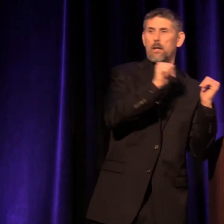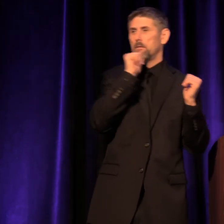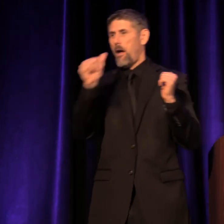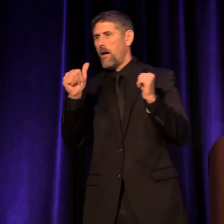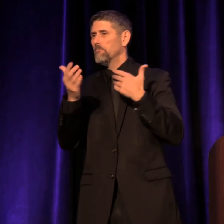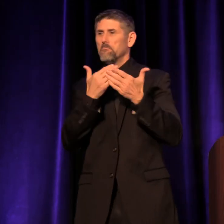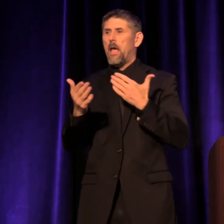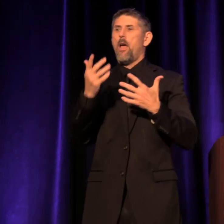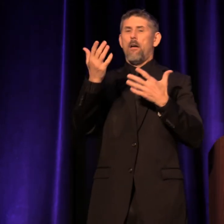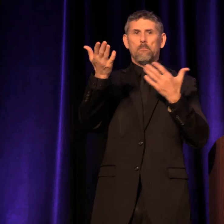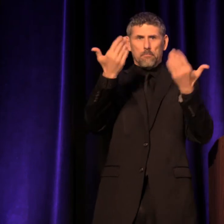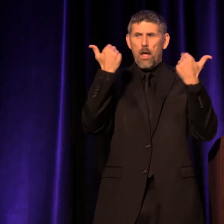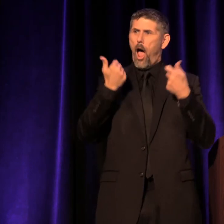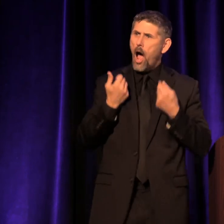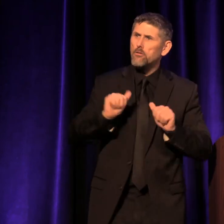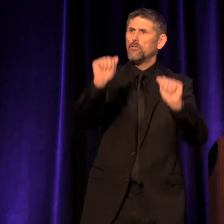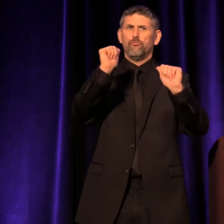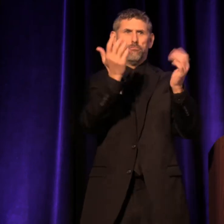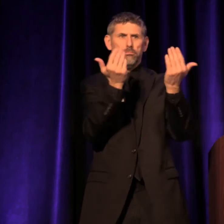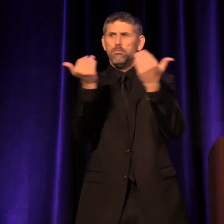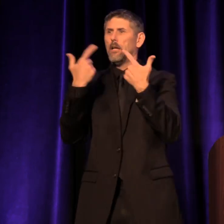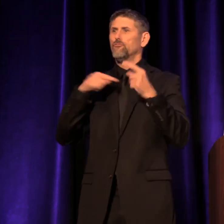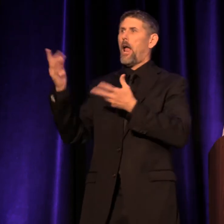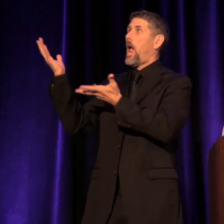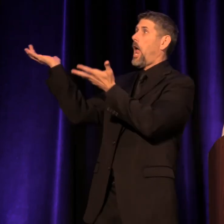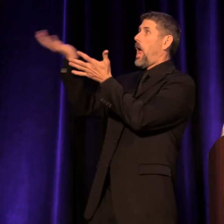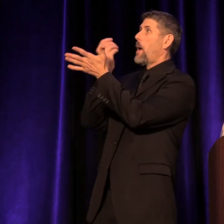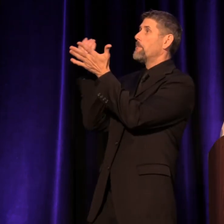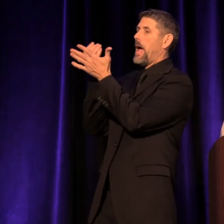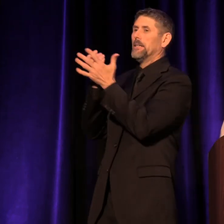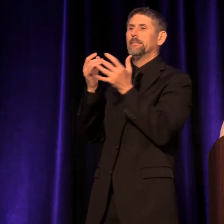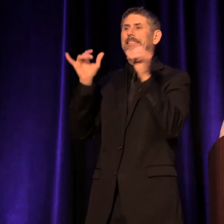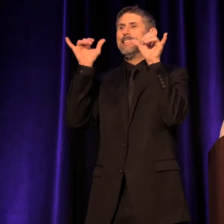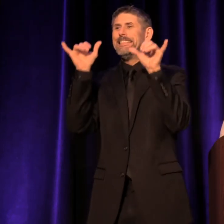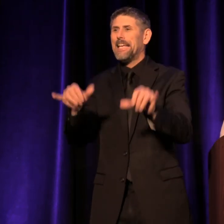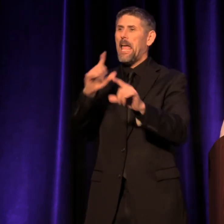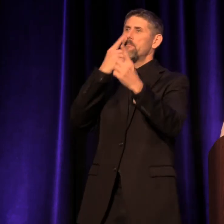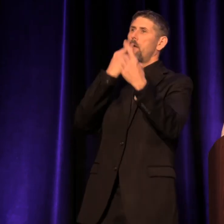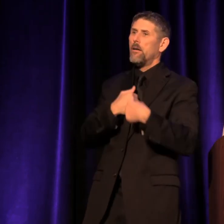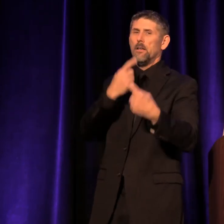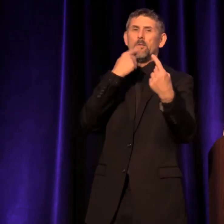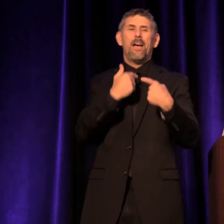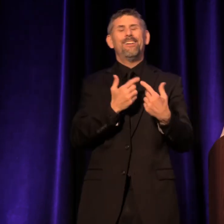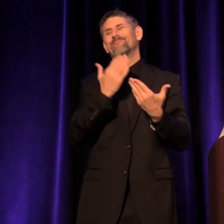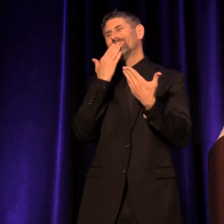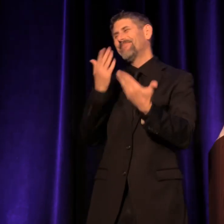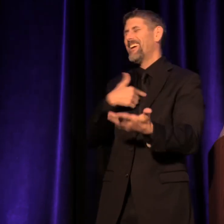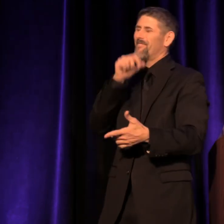I tried to get funding or press for the theater and I kept getting the same response: "Well, thanks. I'm not interested right now,